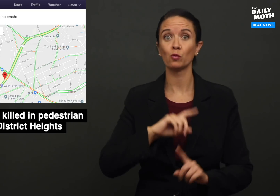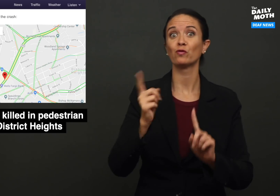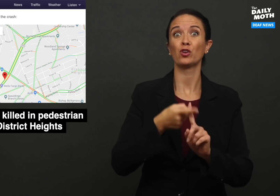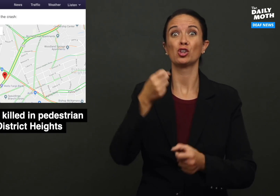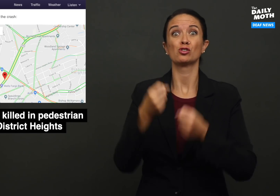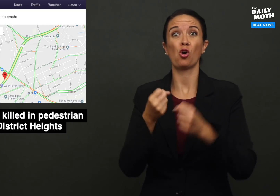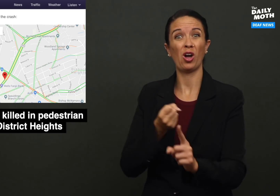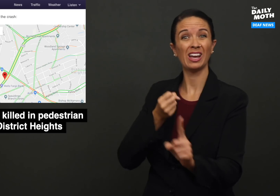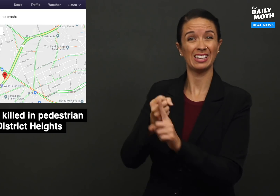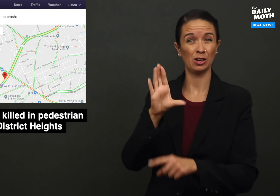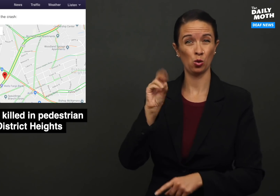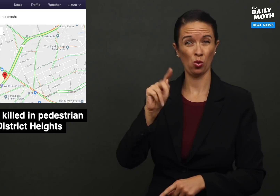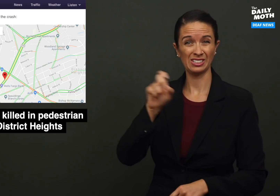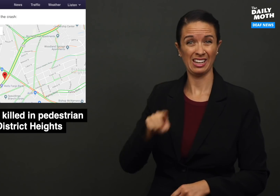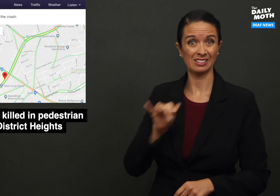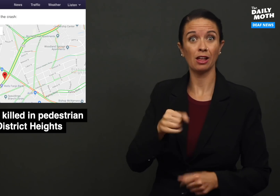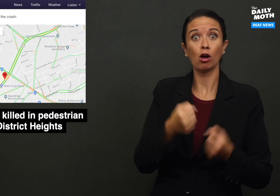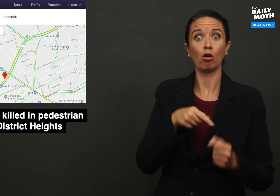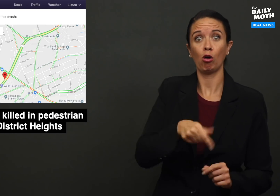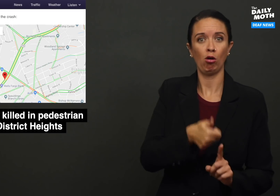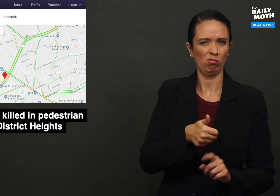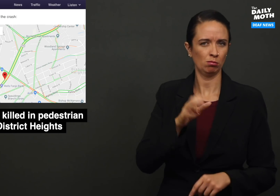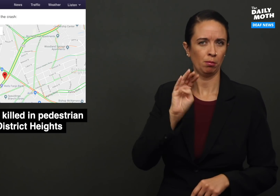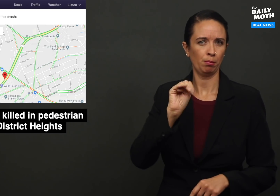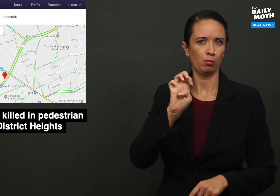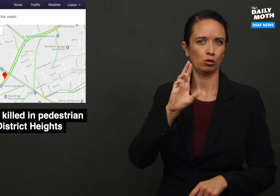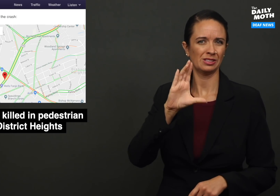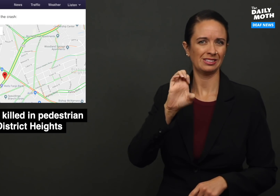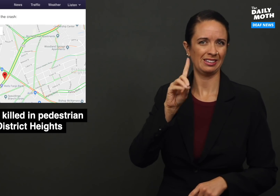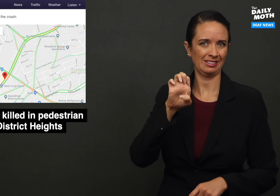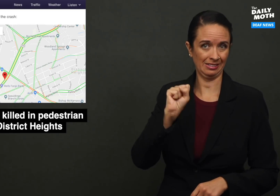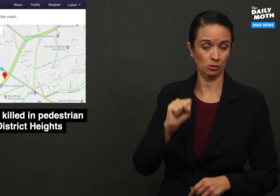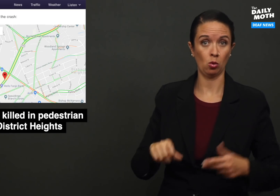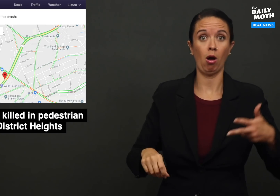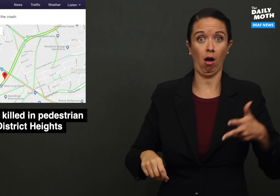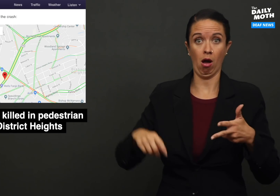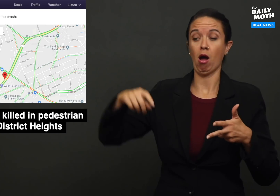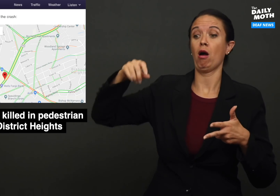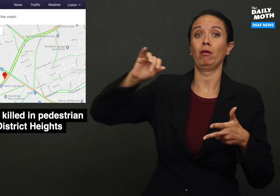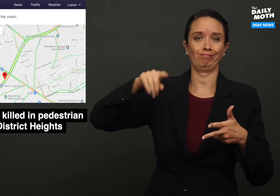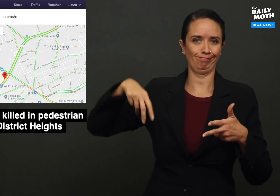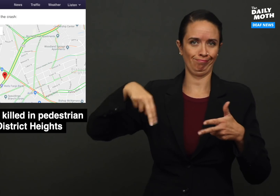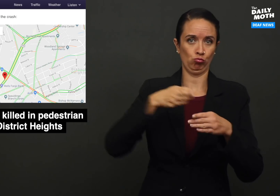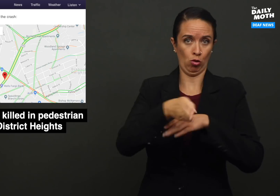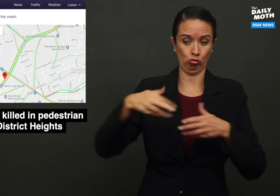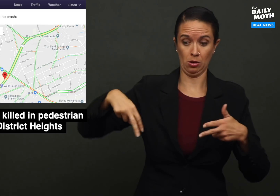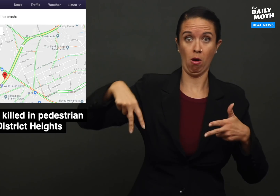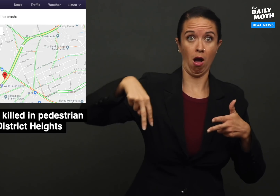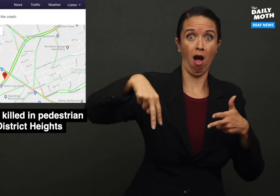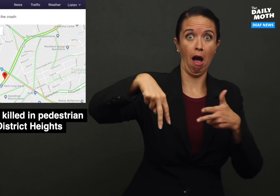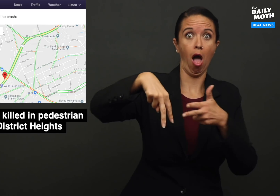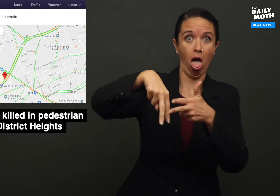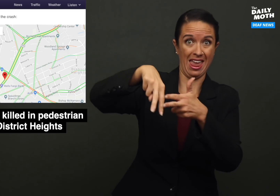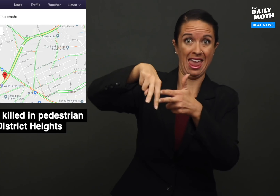The first car that hit him was a Mercedes.